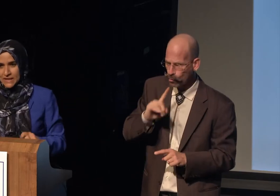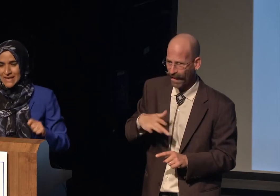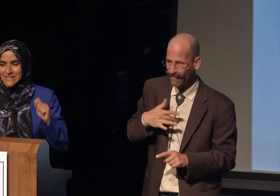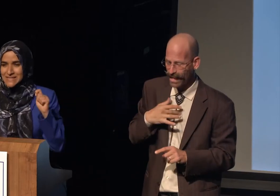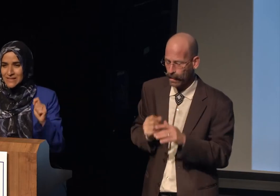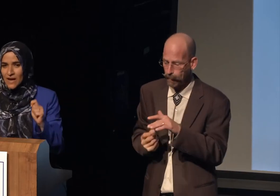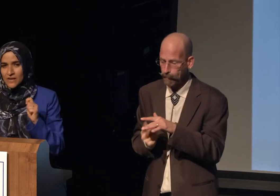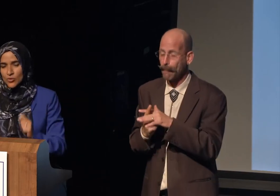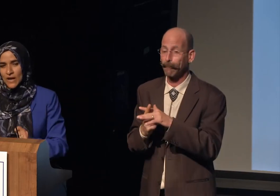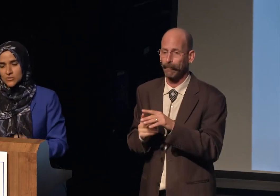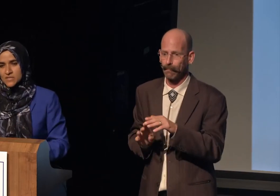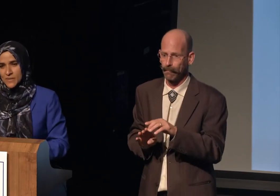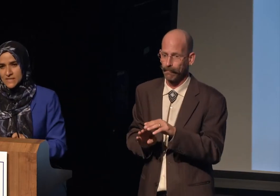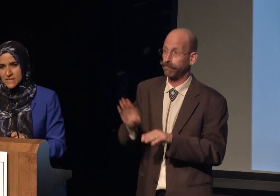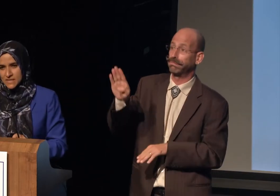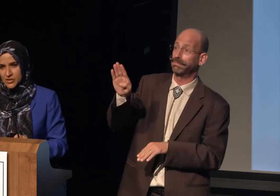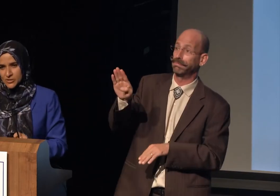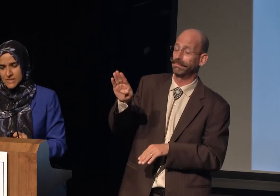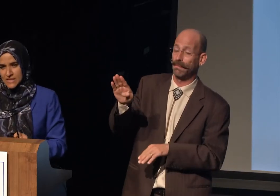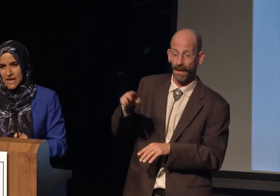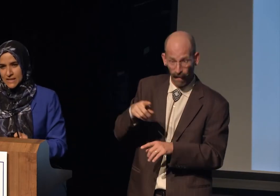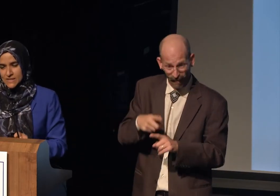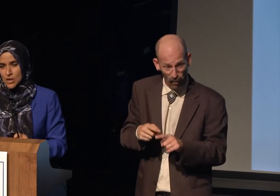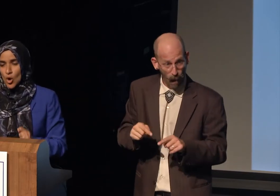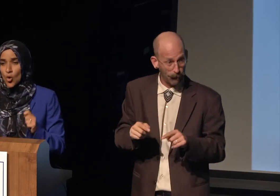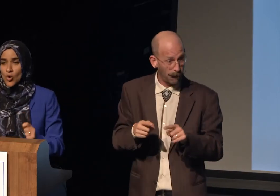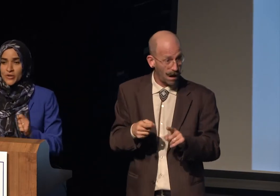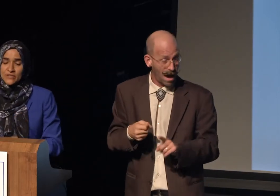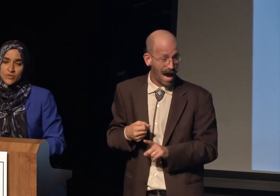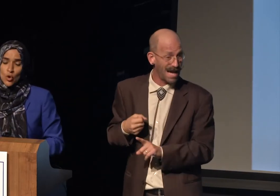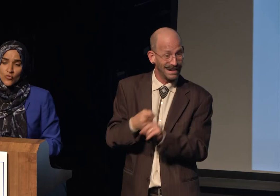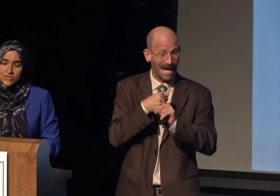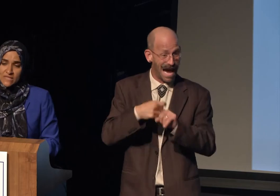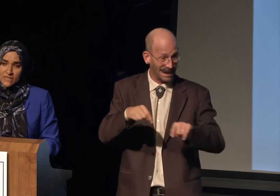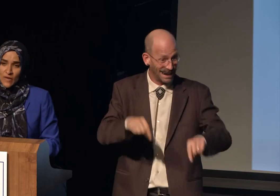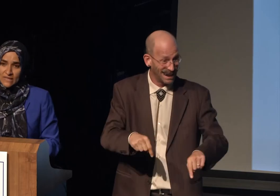is not around domestic terrorist attacks or even overseas violence.